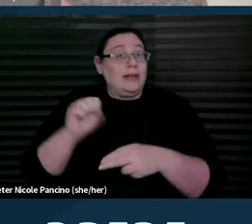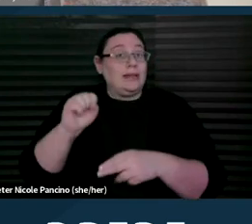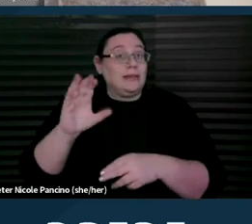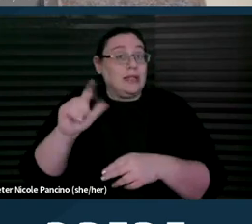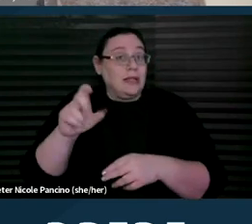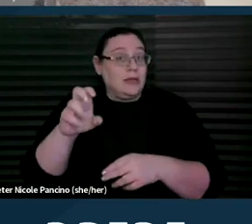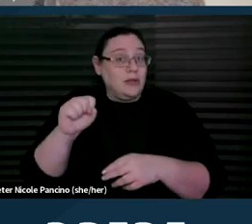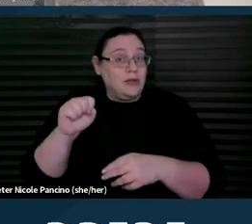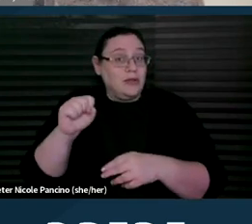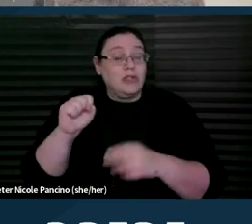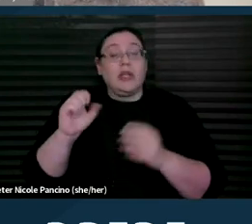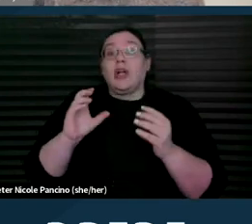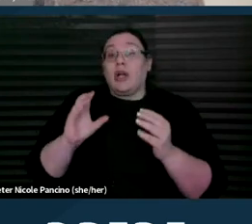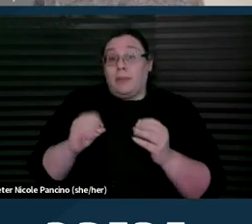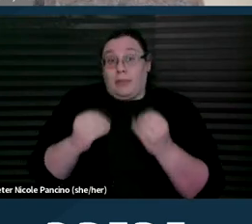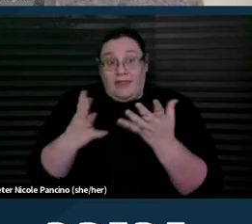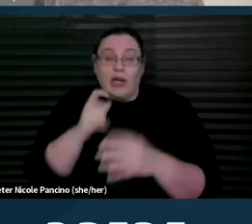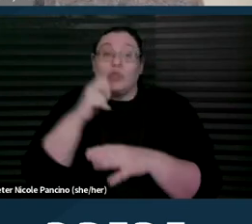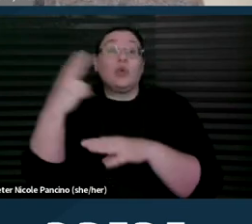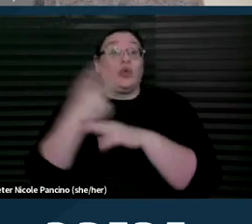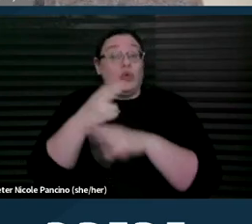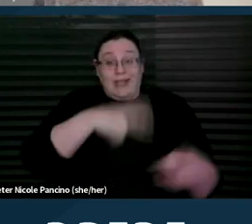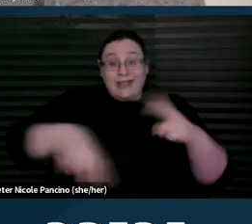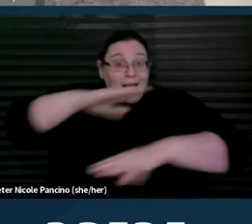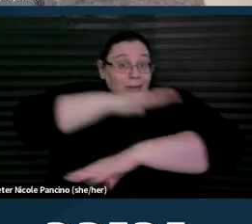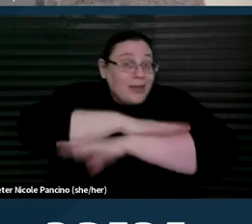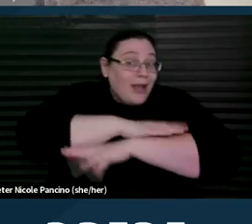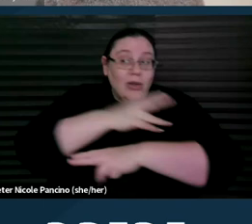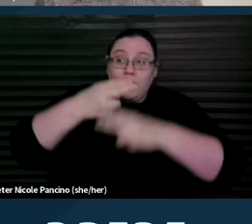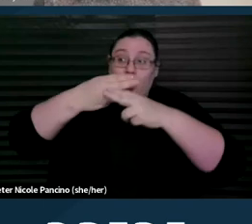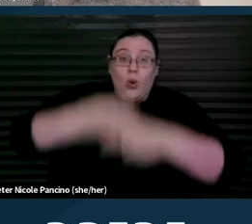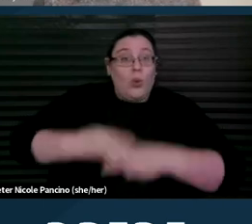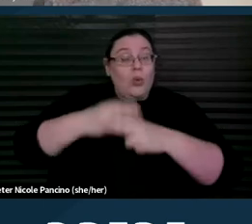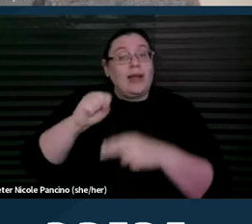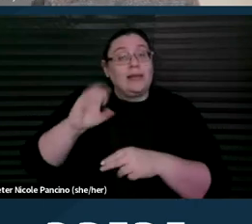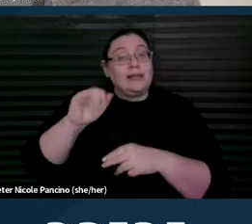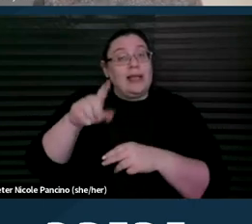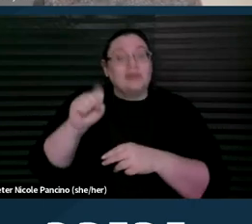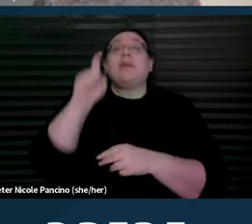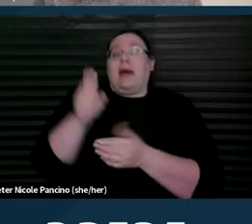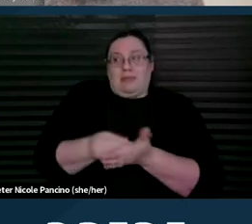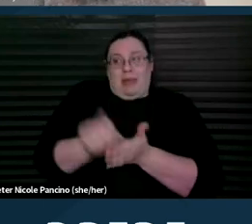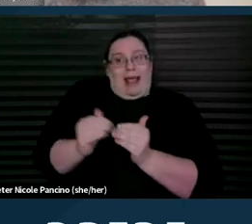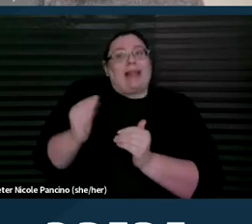providers who use exam tables and weight scales must acquire at least one of each